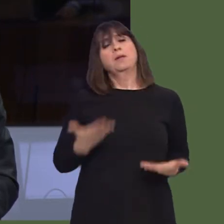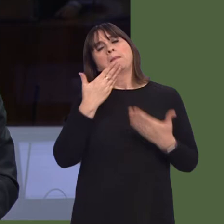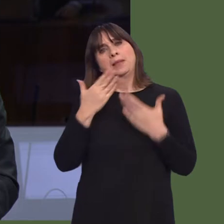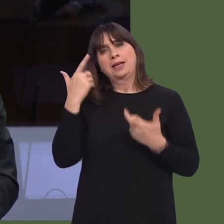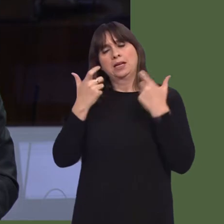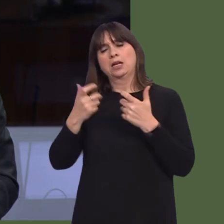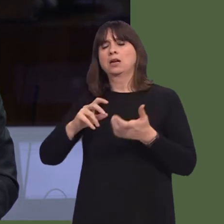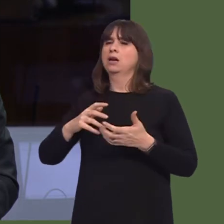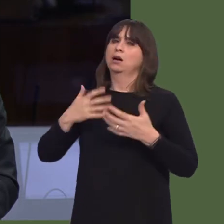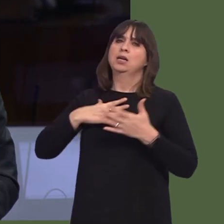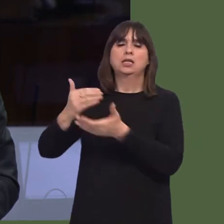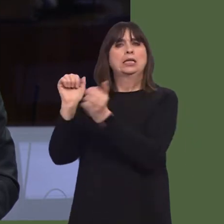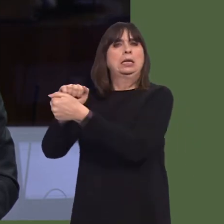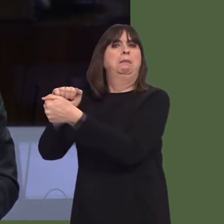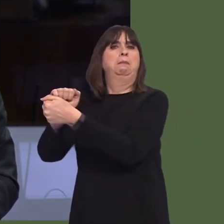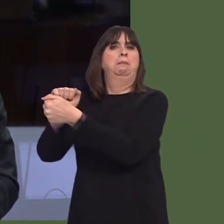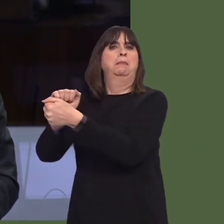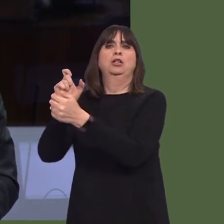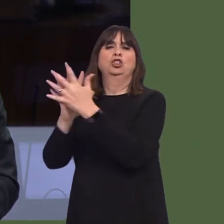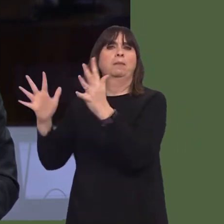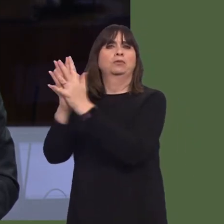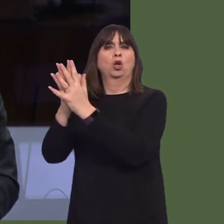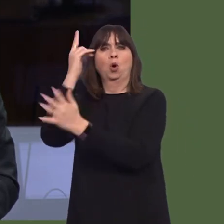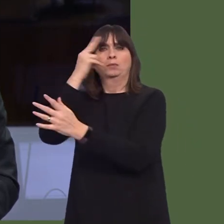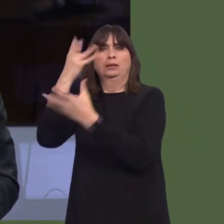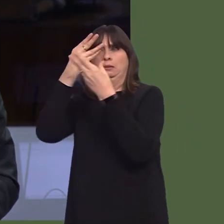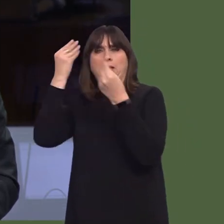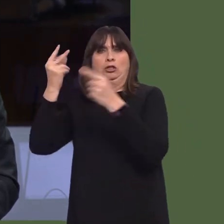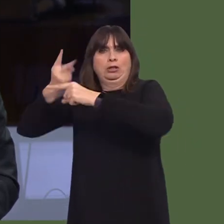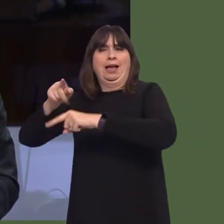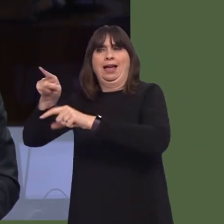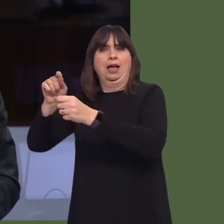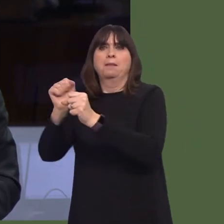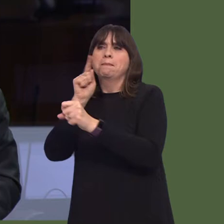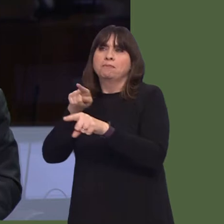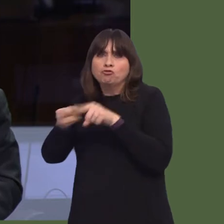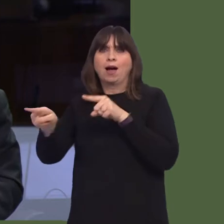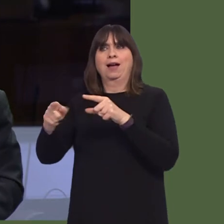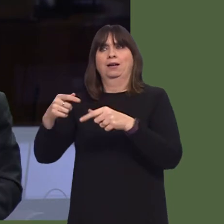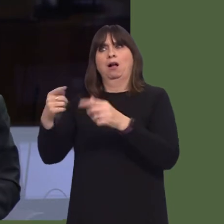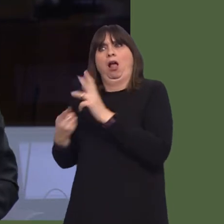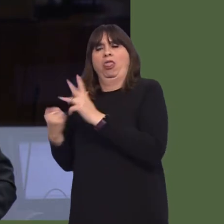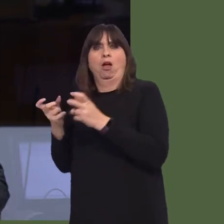market, because we're under-represented on them and want them to grow rather than say, 'Well, I've done my bit now. I'm going to sell the business.' We have the entrepreneurs, there's no question about it.